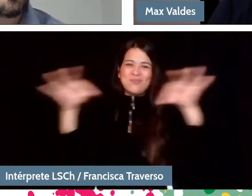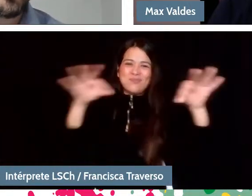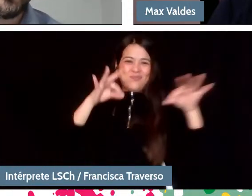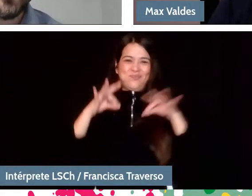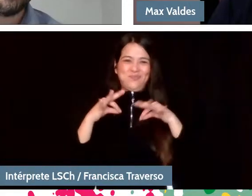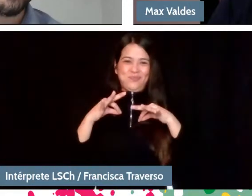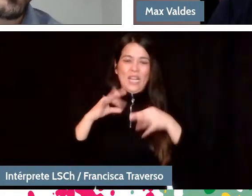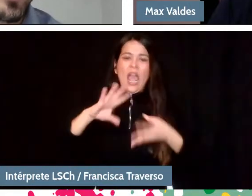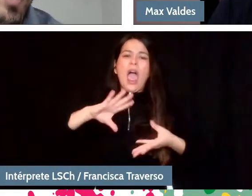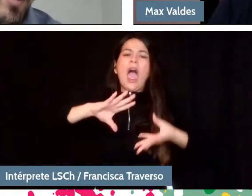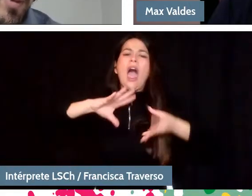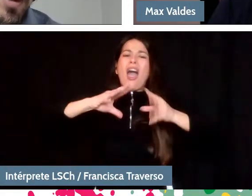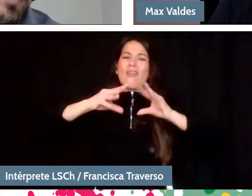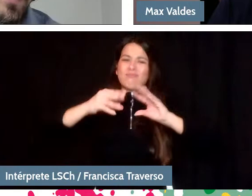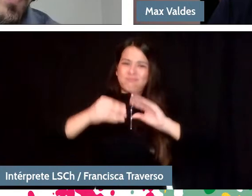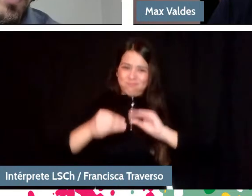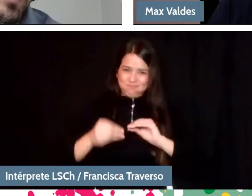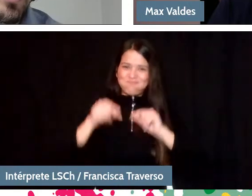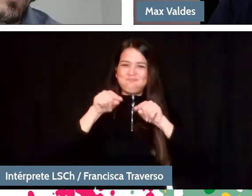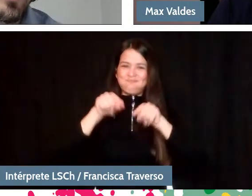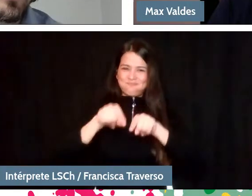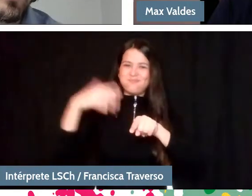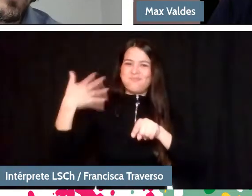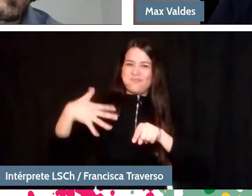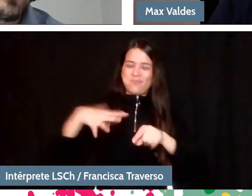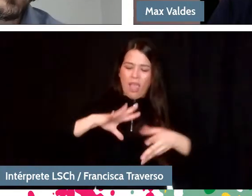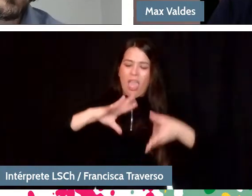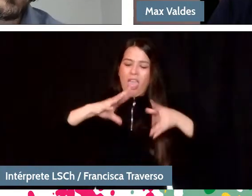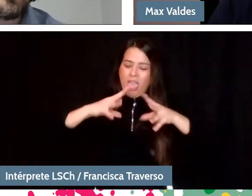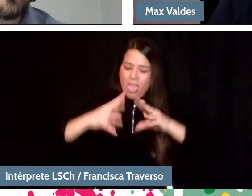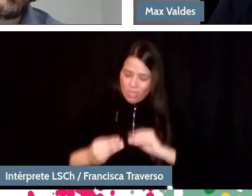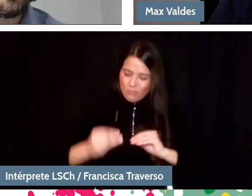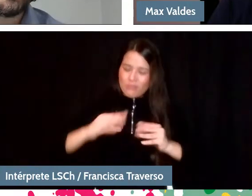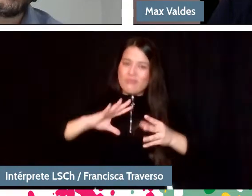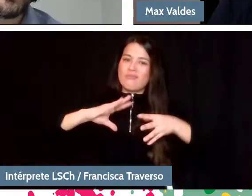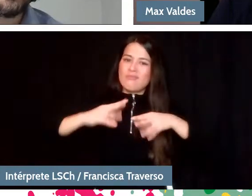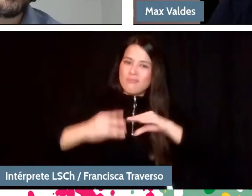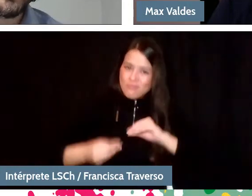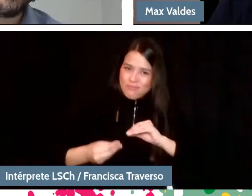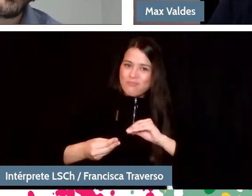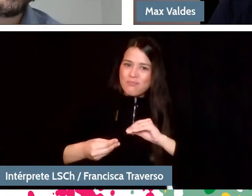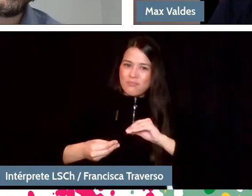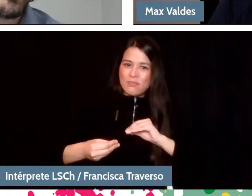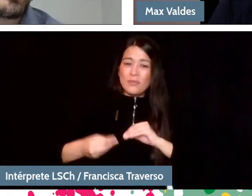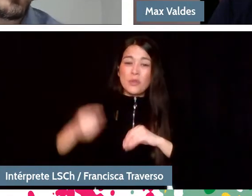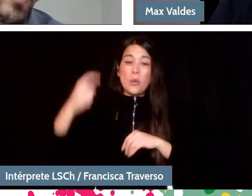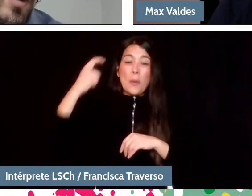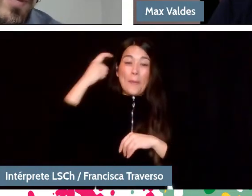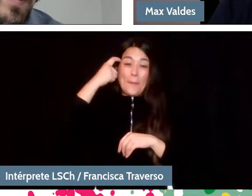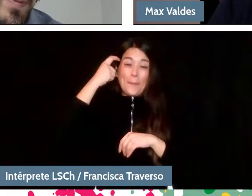which is what we adapt to at all times. Also because I think of that rehearsal space,